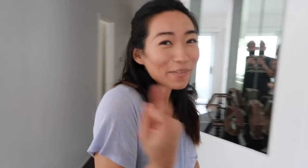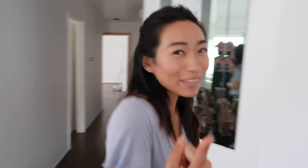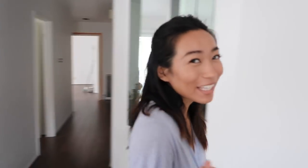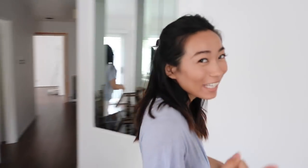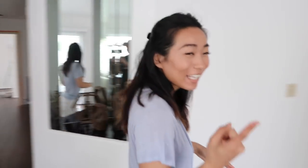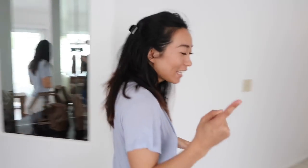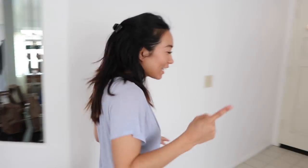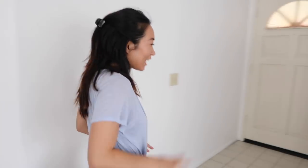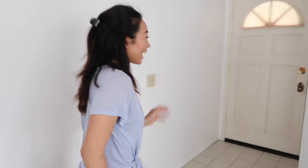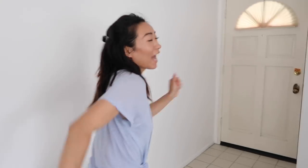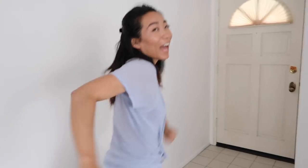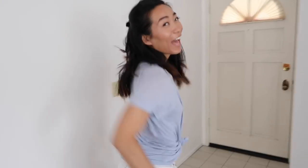We got something!